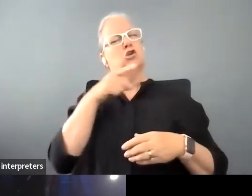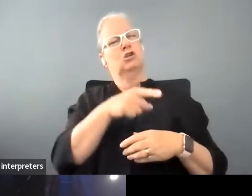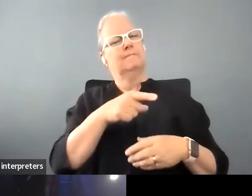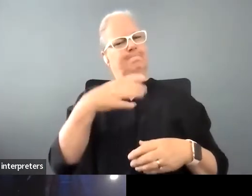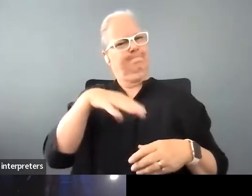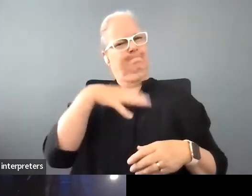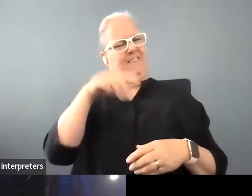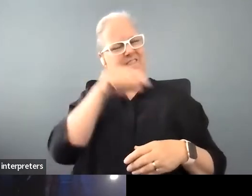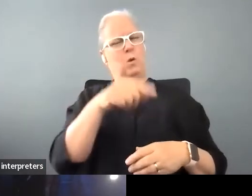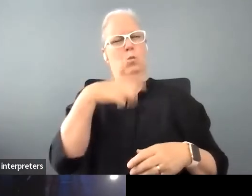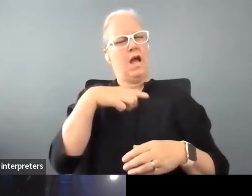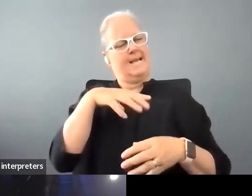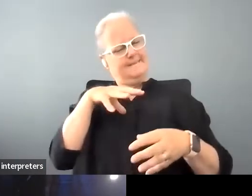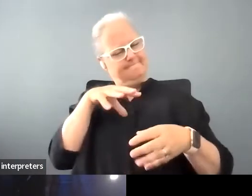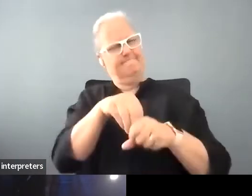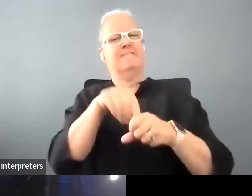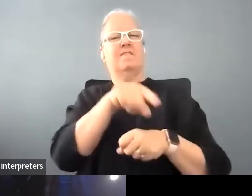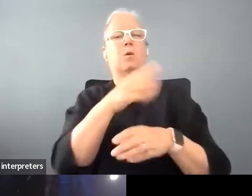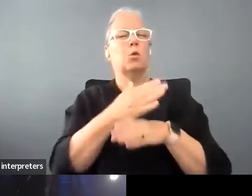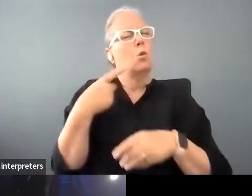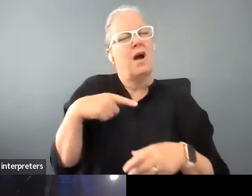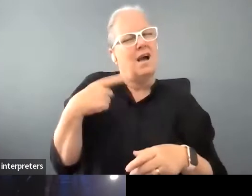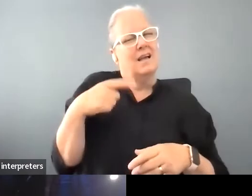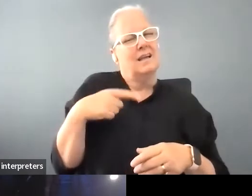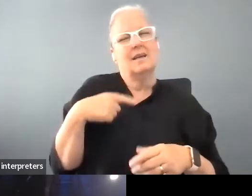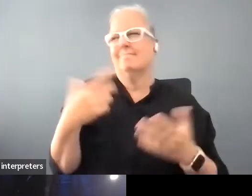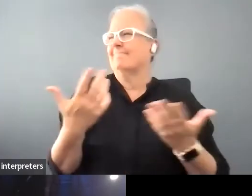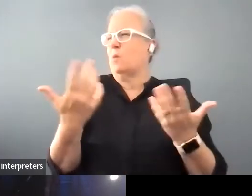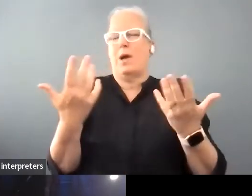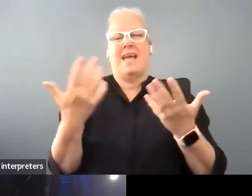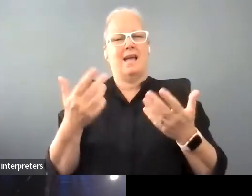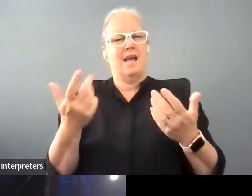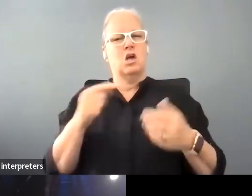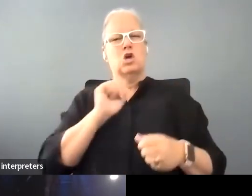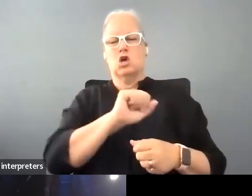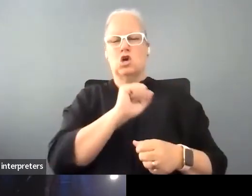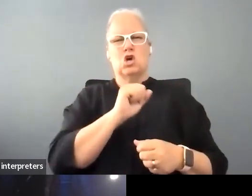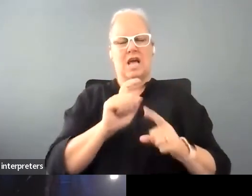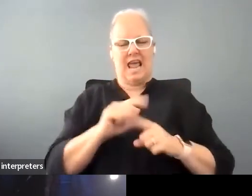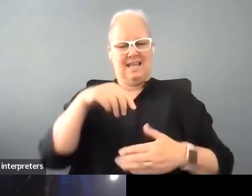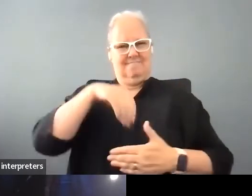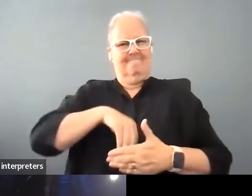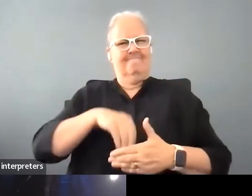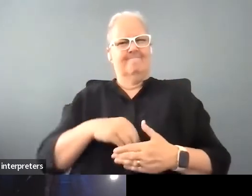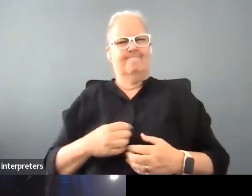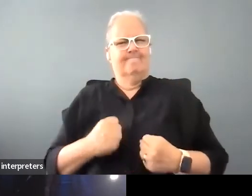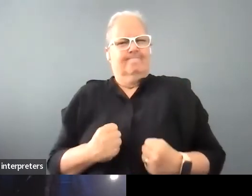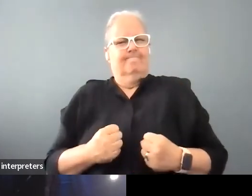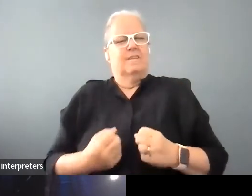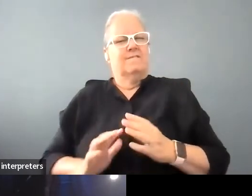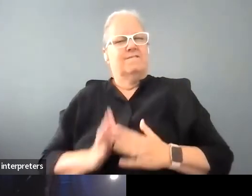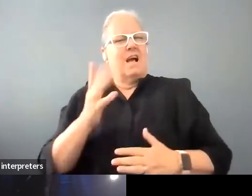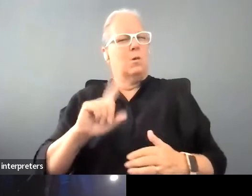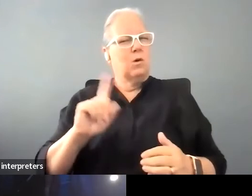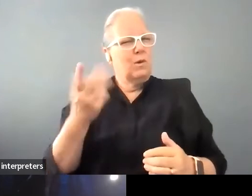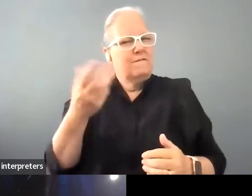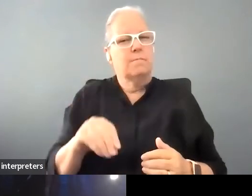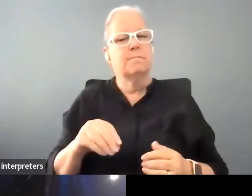Where did her fire come from? I think it definitely came from being politicized